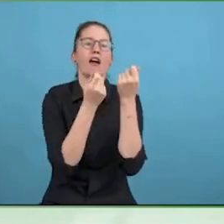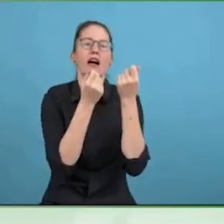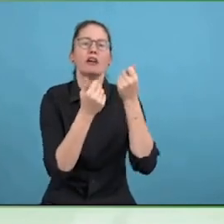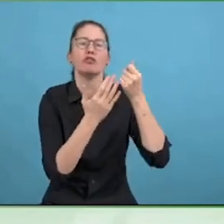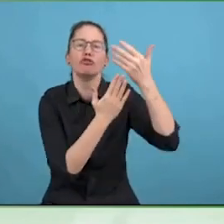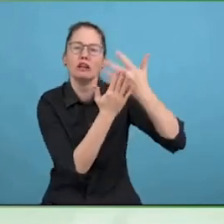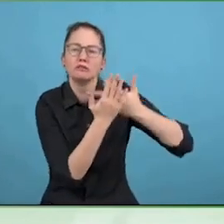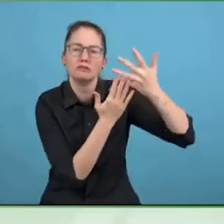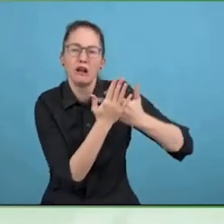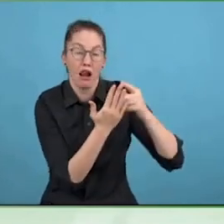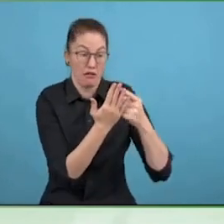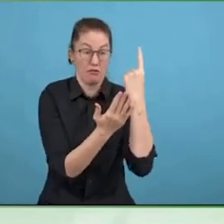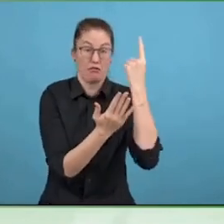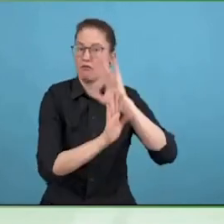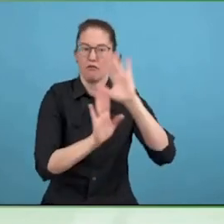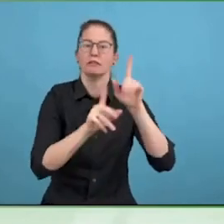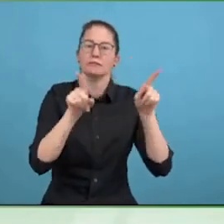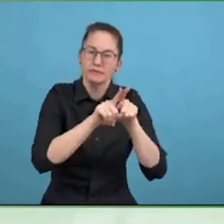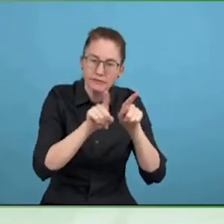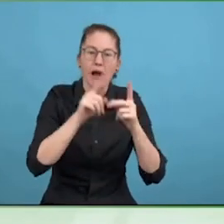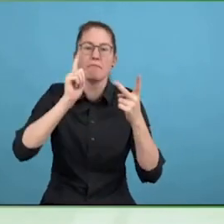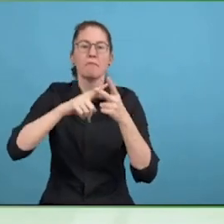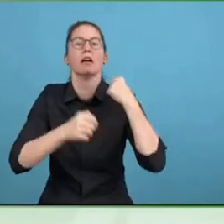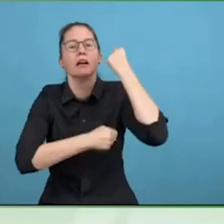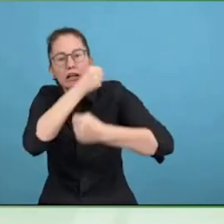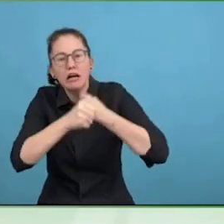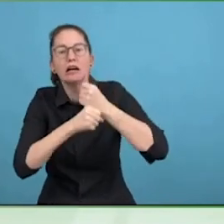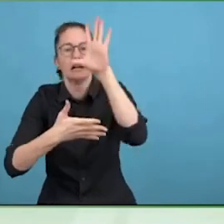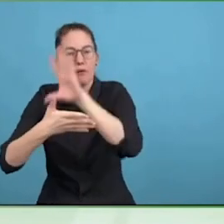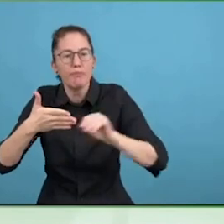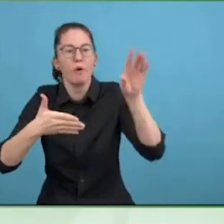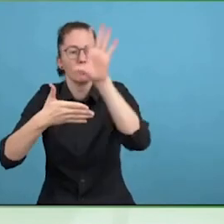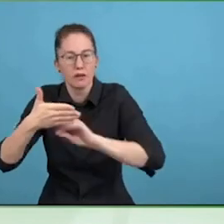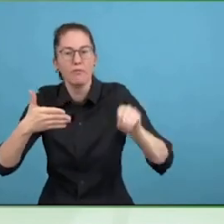So the stuff we are doing, when it impacts the share price of a $1